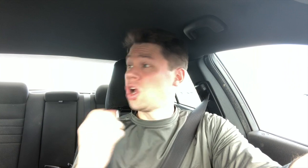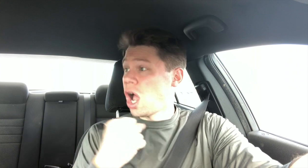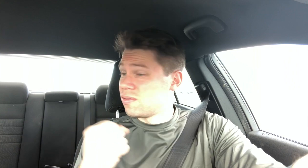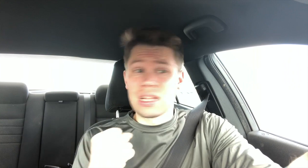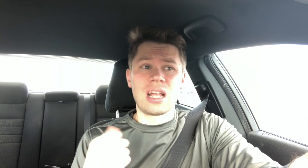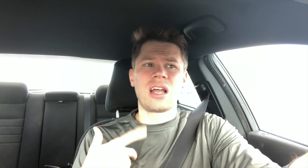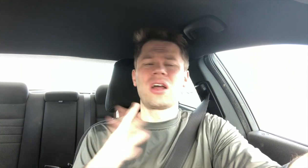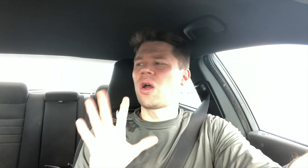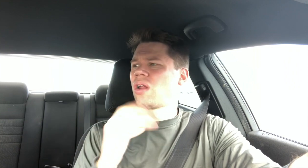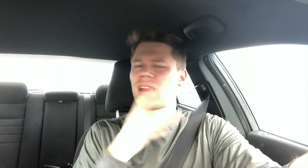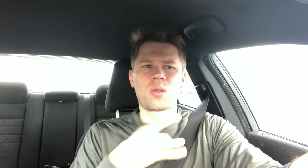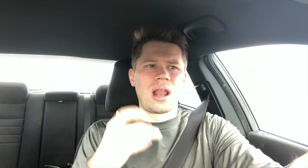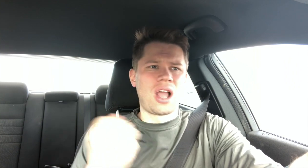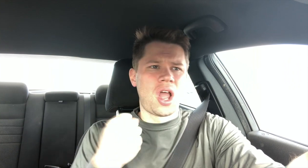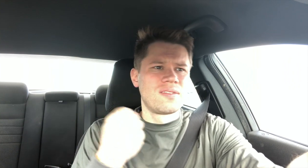COFFEE? I DON'T LIKE COFFEE.